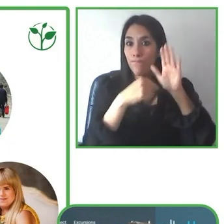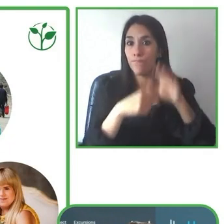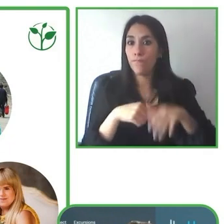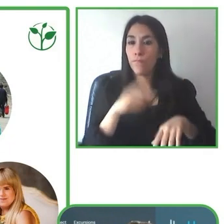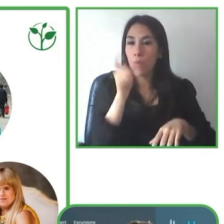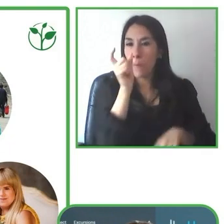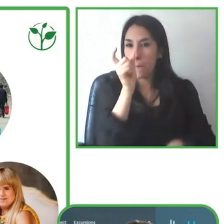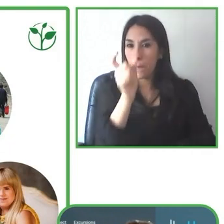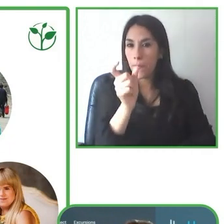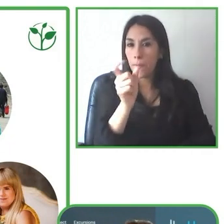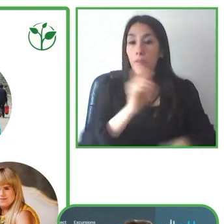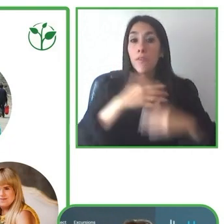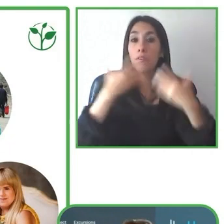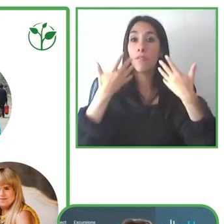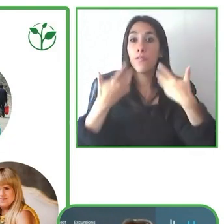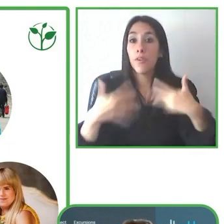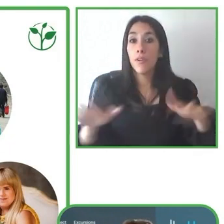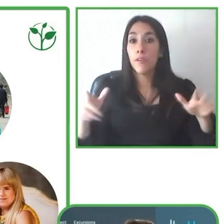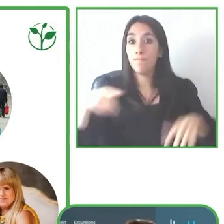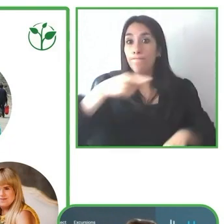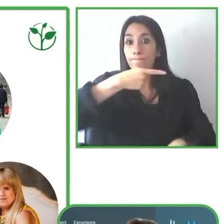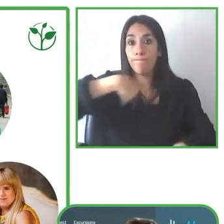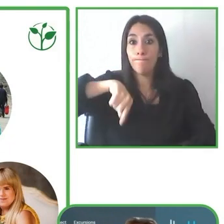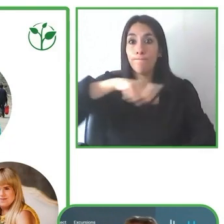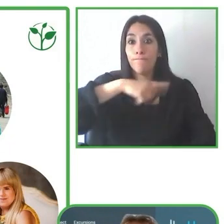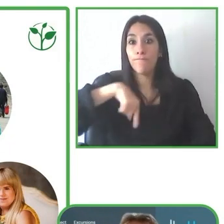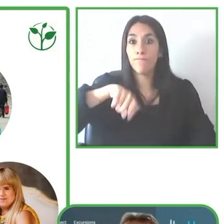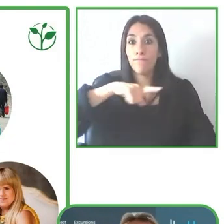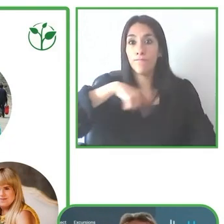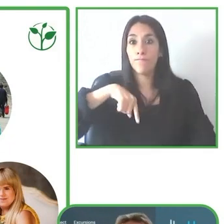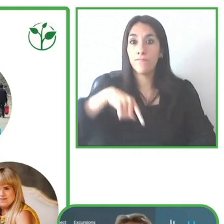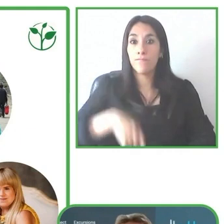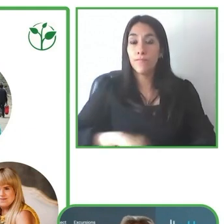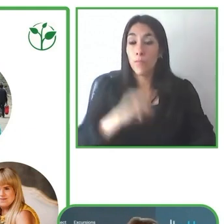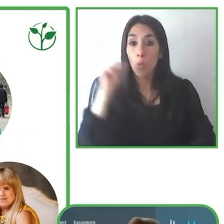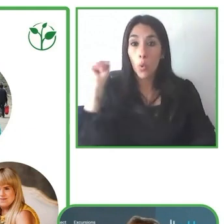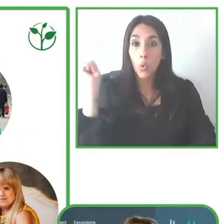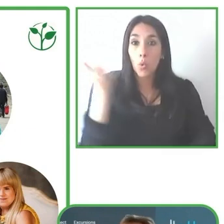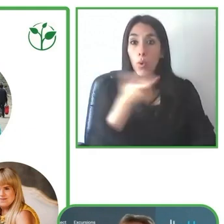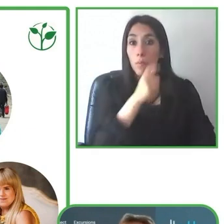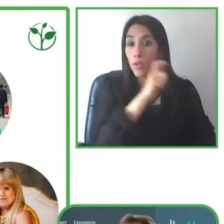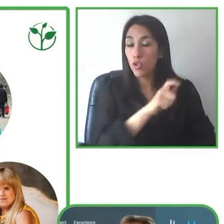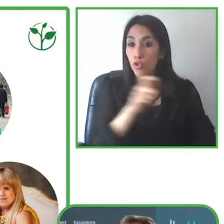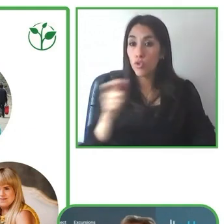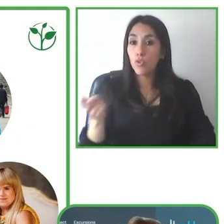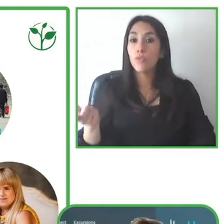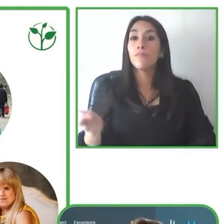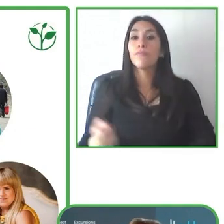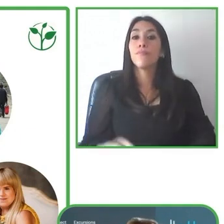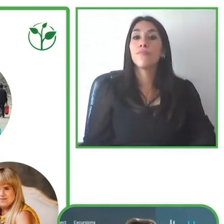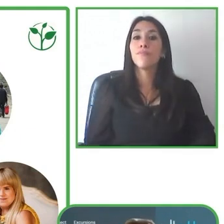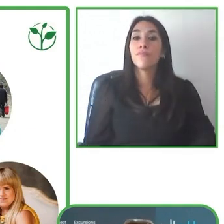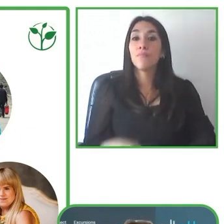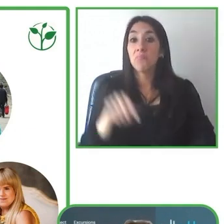people. One of our guides, you see him